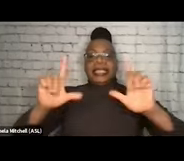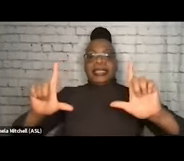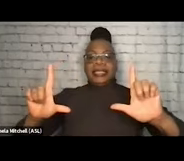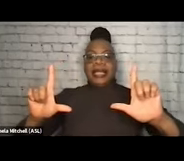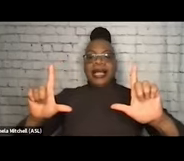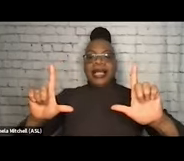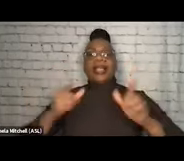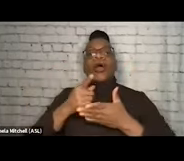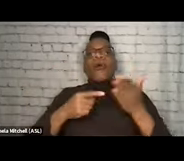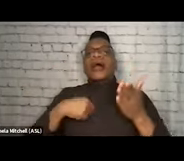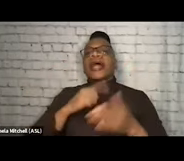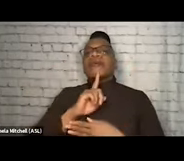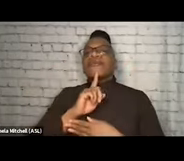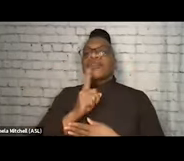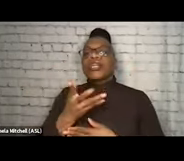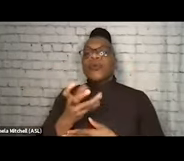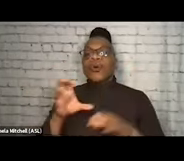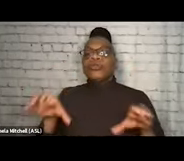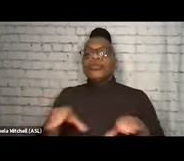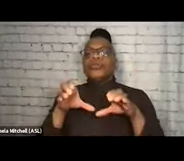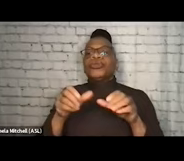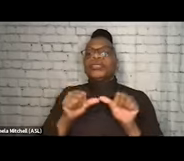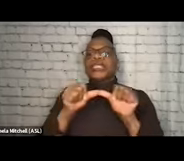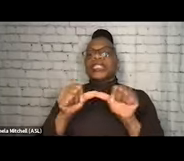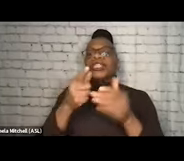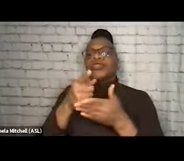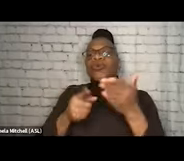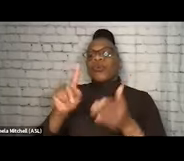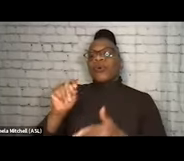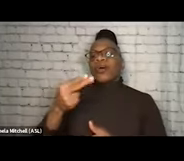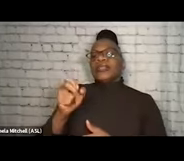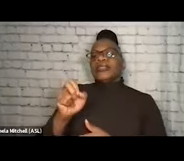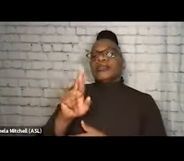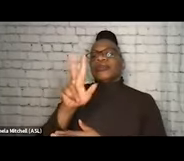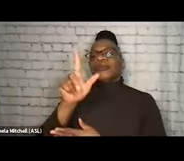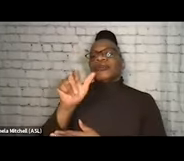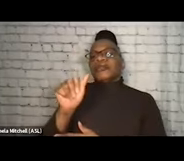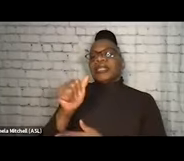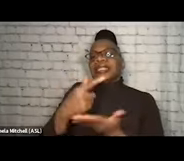what I'd really like to do today is continue what Theresa started over these sessions and challenge our ideas of harm reduction.